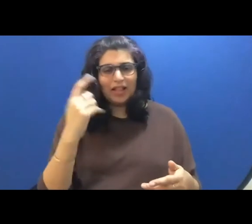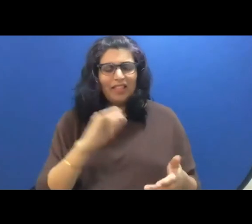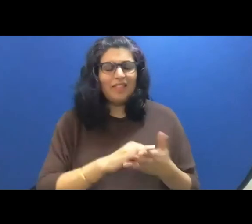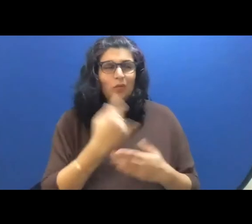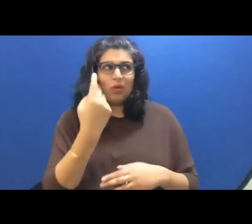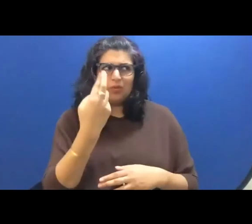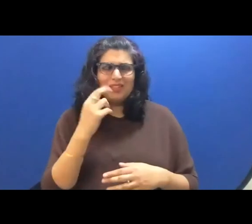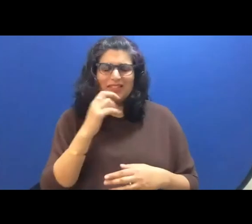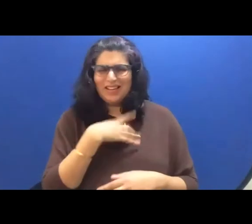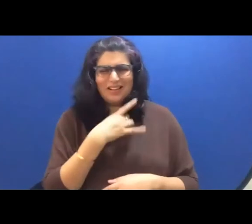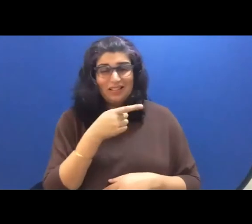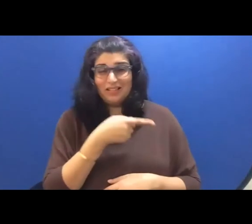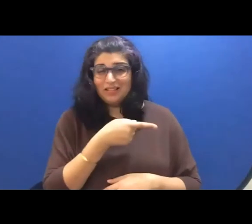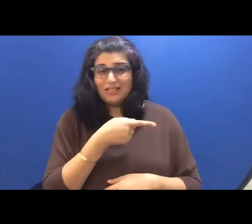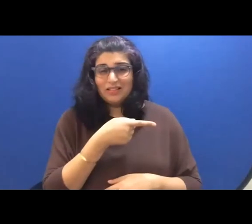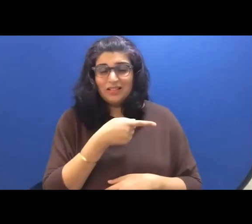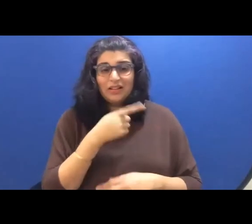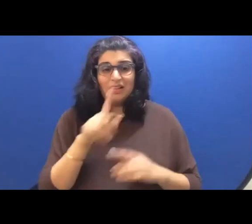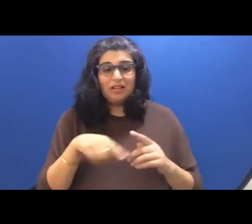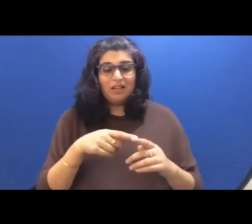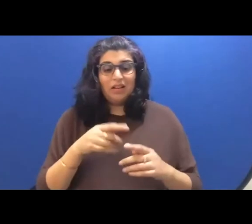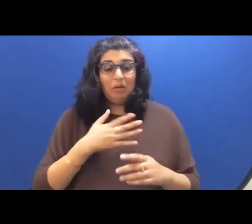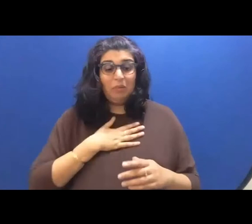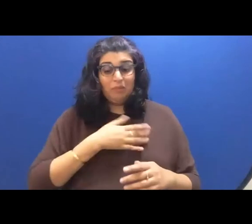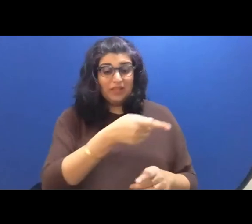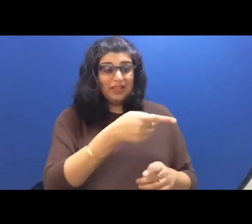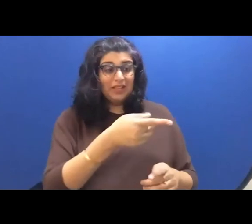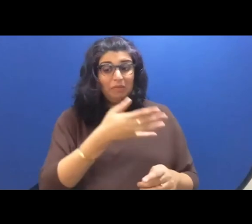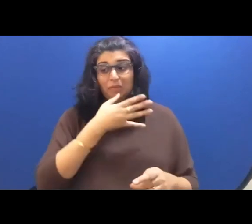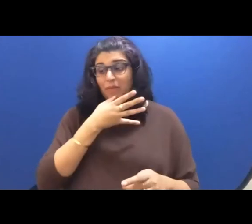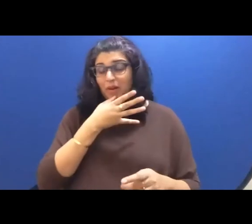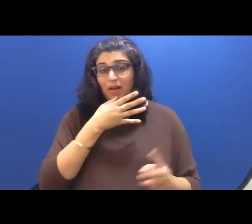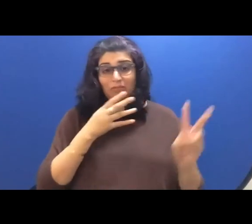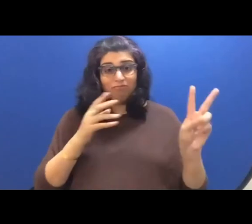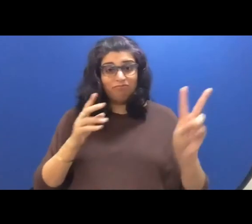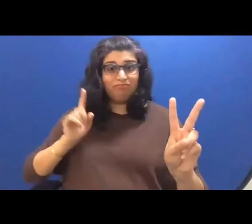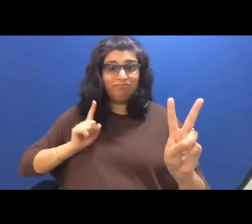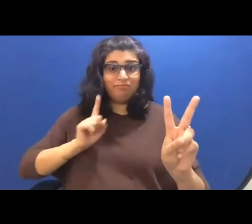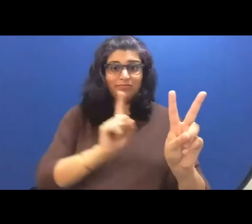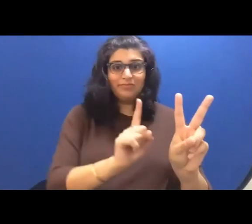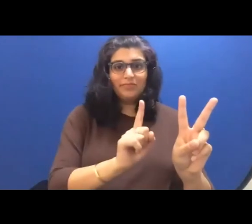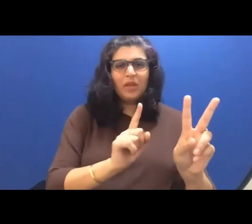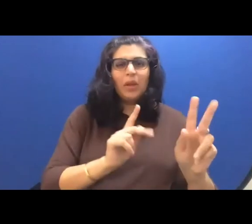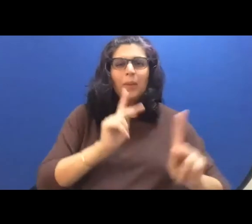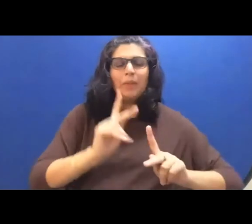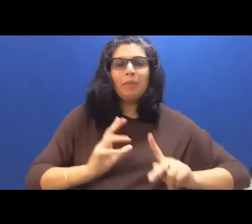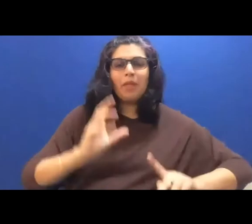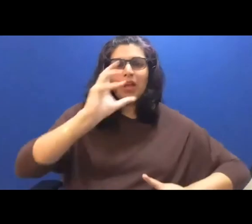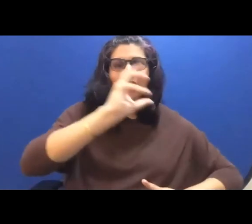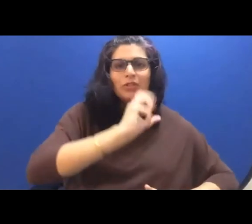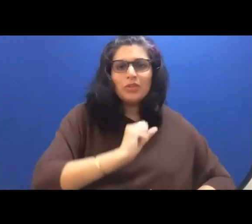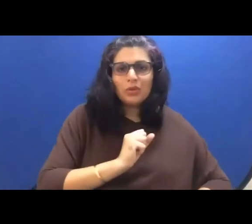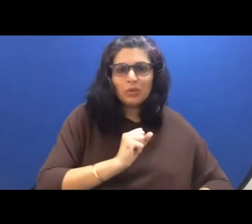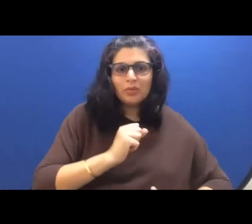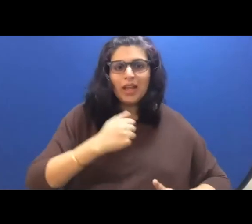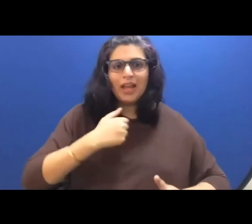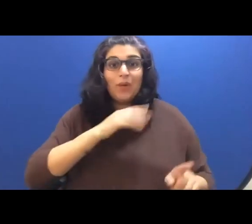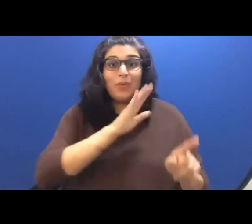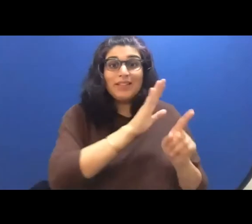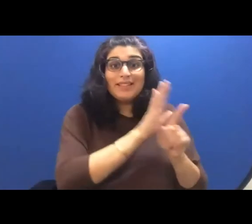him. When I was with him and my mom, people assumed I was his before being told I was